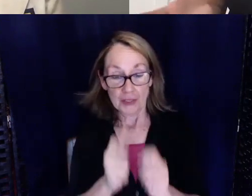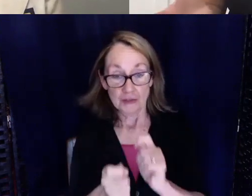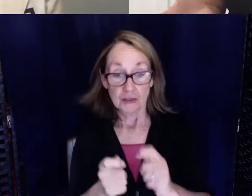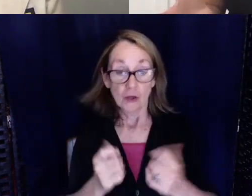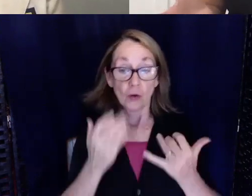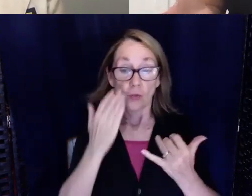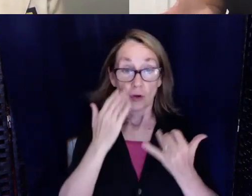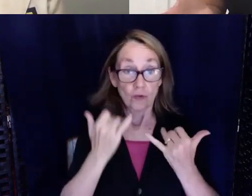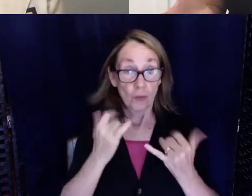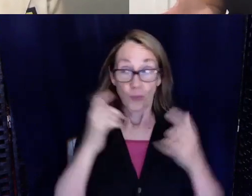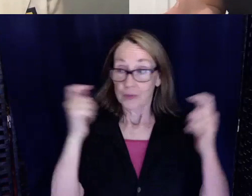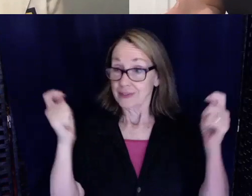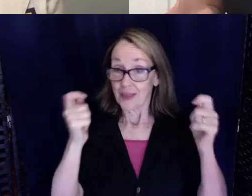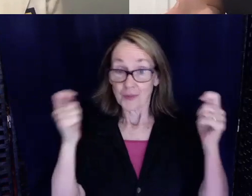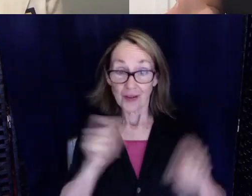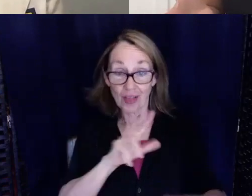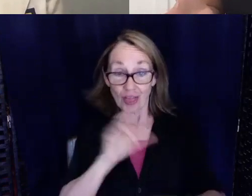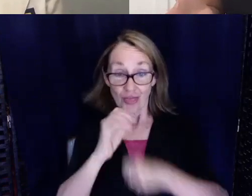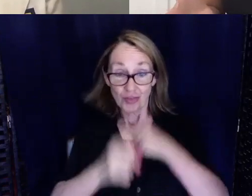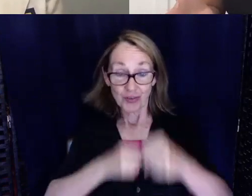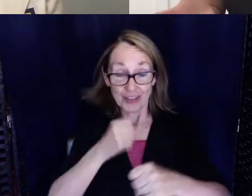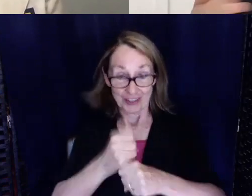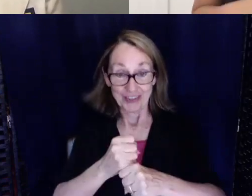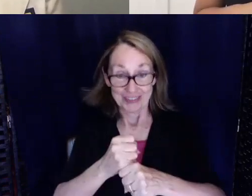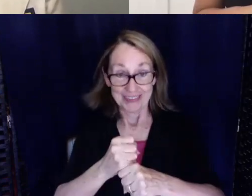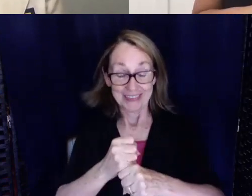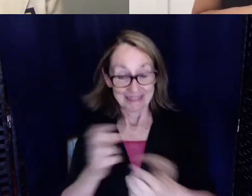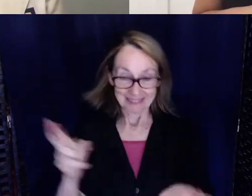we're celebrating the 30-year anniversary of the signing of the ADA.